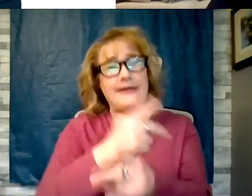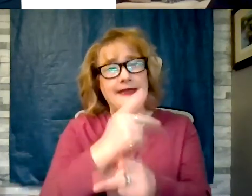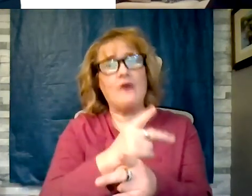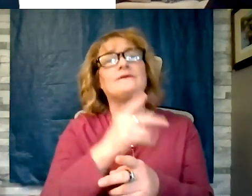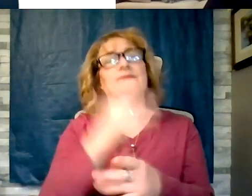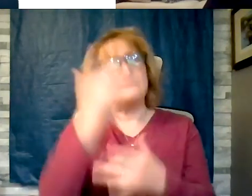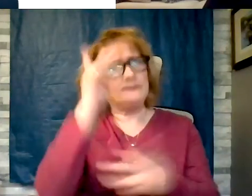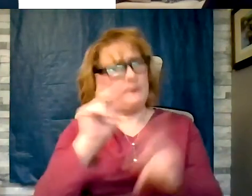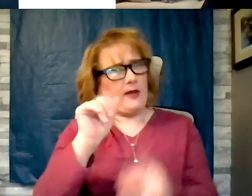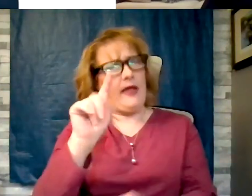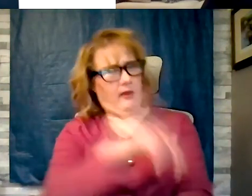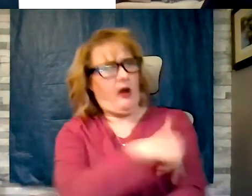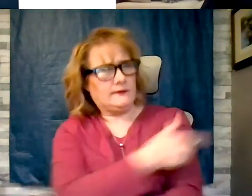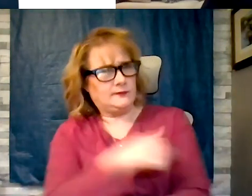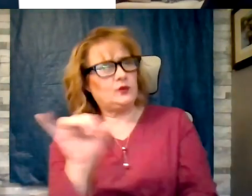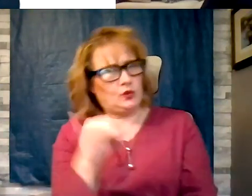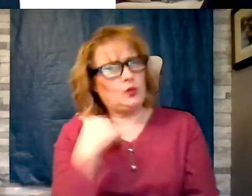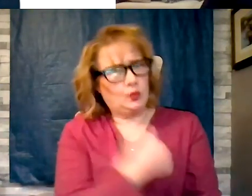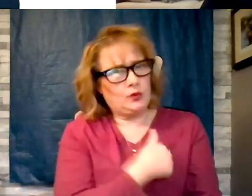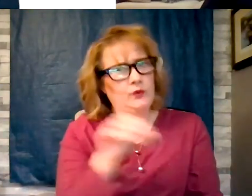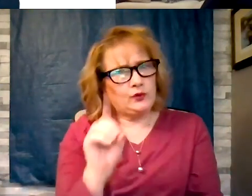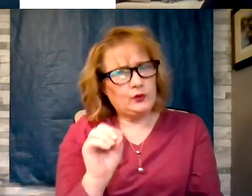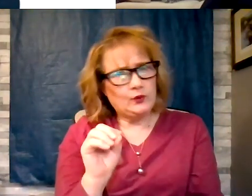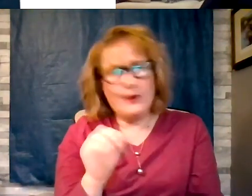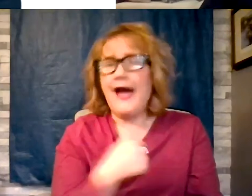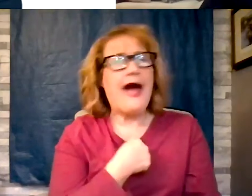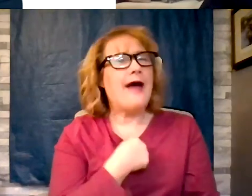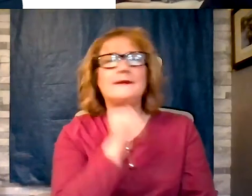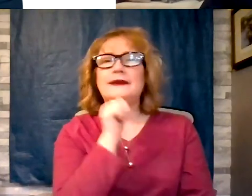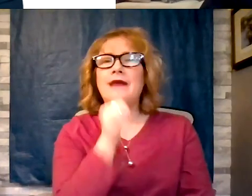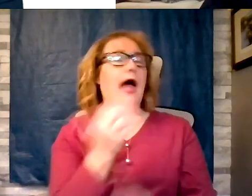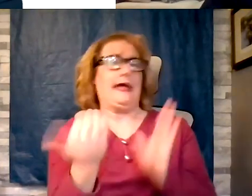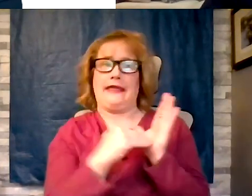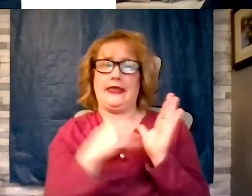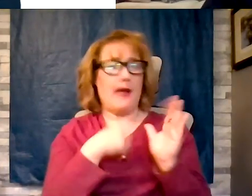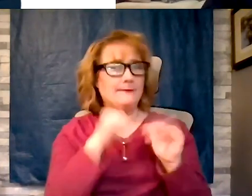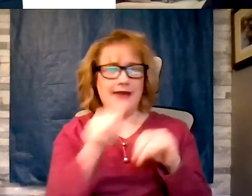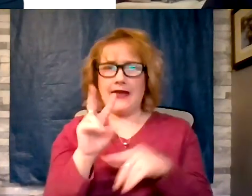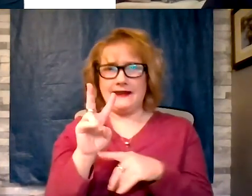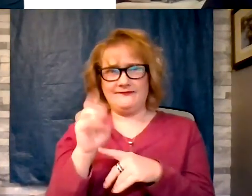I am not a -- I am got a vegan, I don't get angry when people